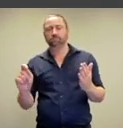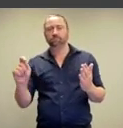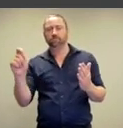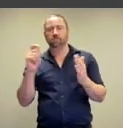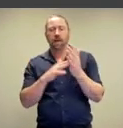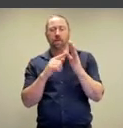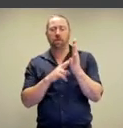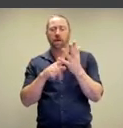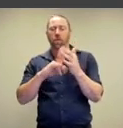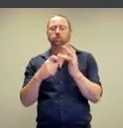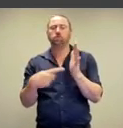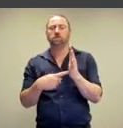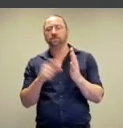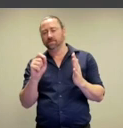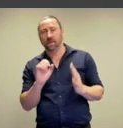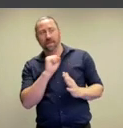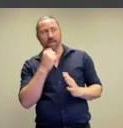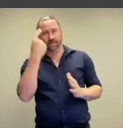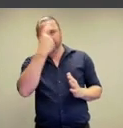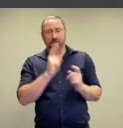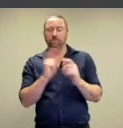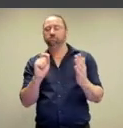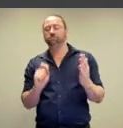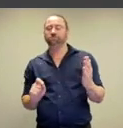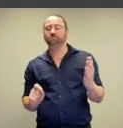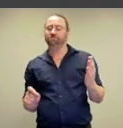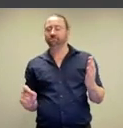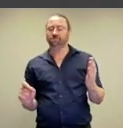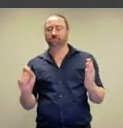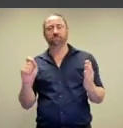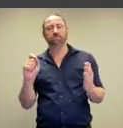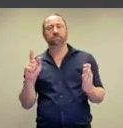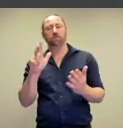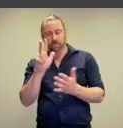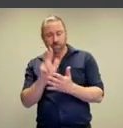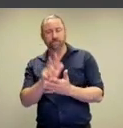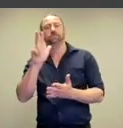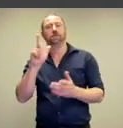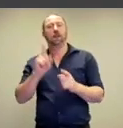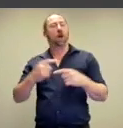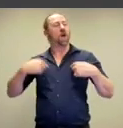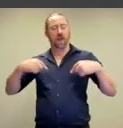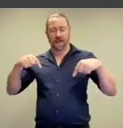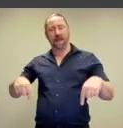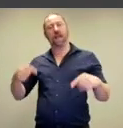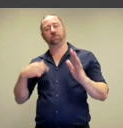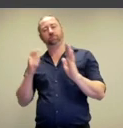likenesses in illuminated manuscripts. This